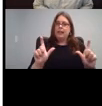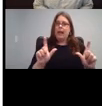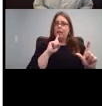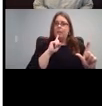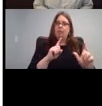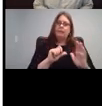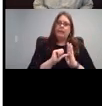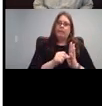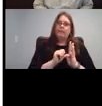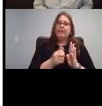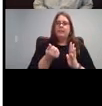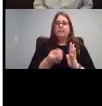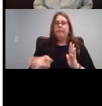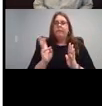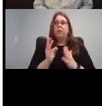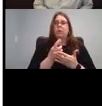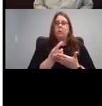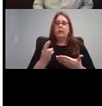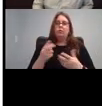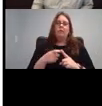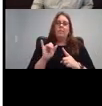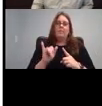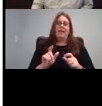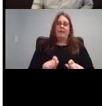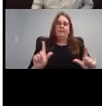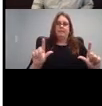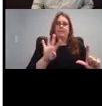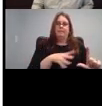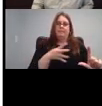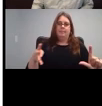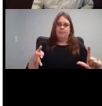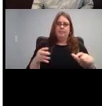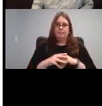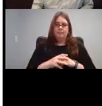resources on that tab.